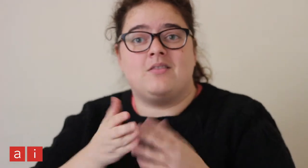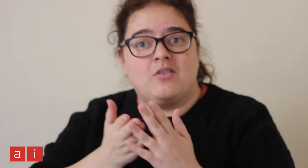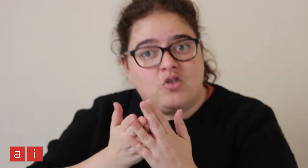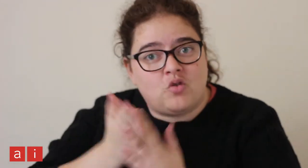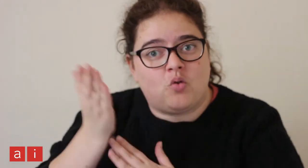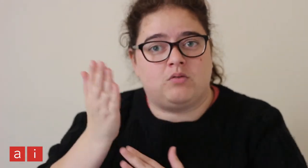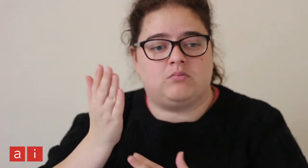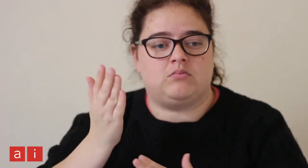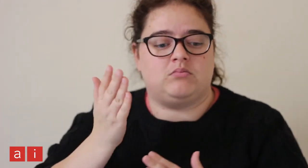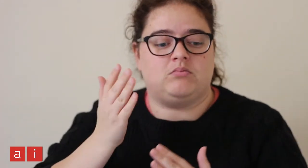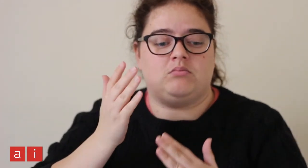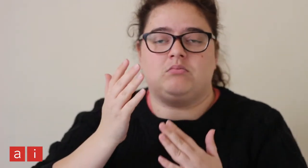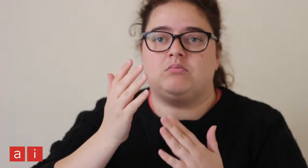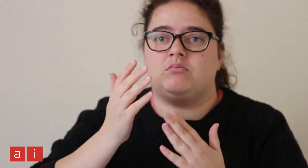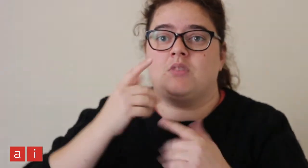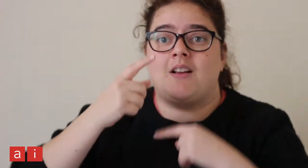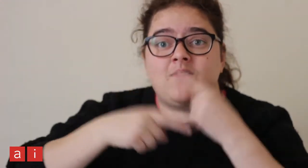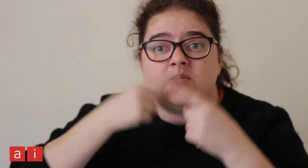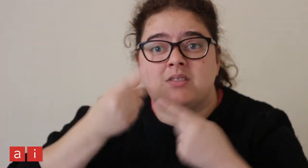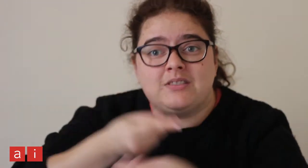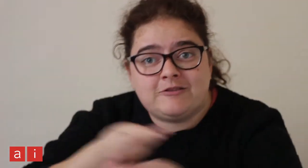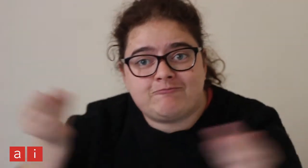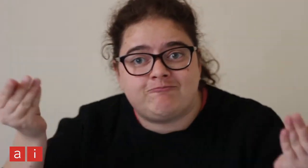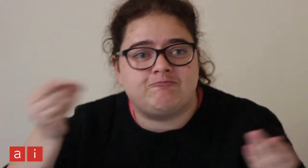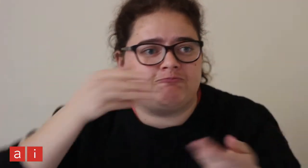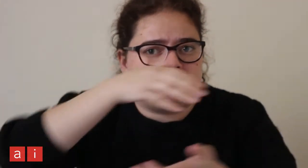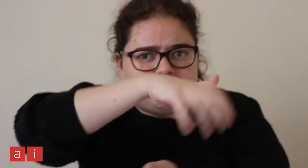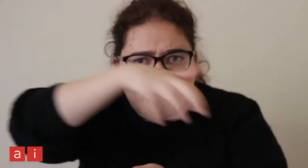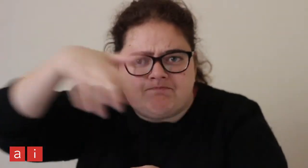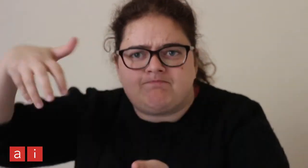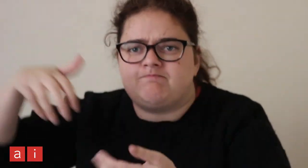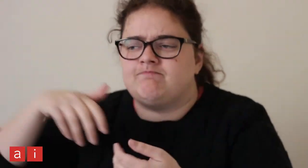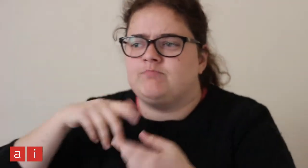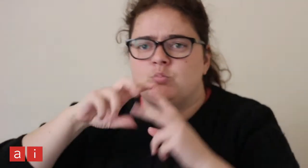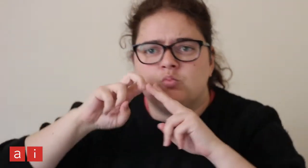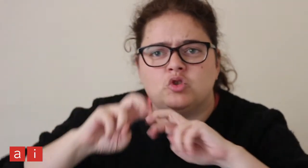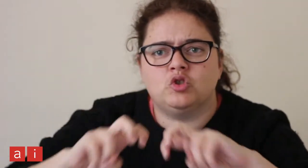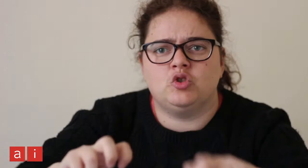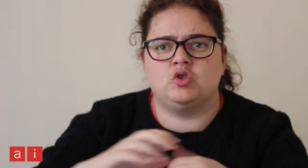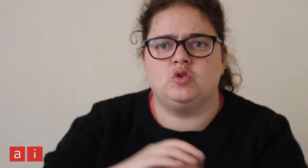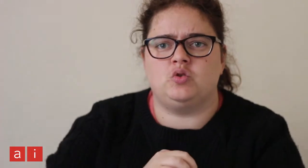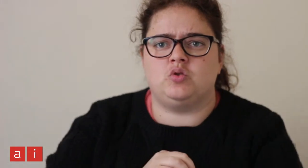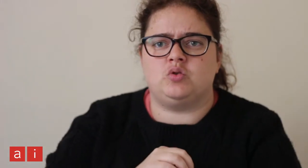Through information sharing. Through data collection. Through research.